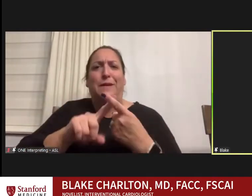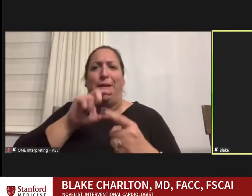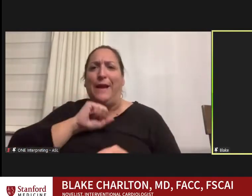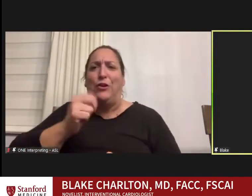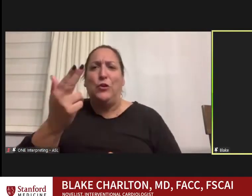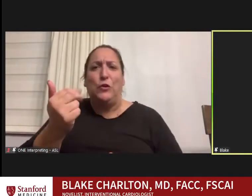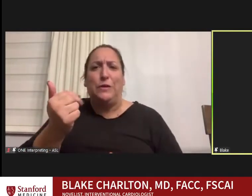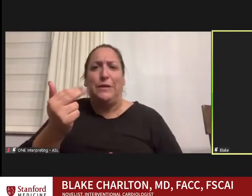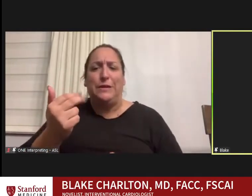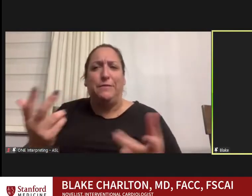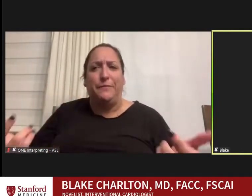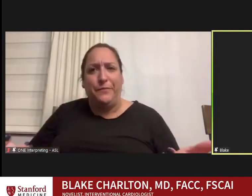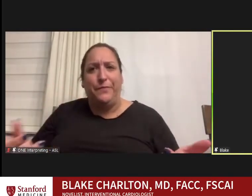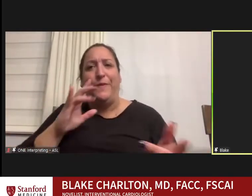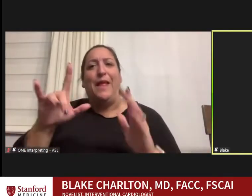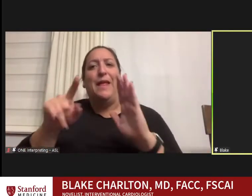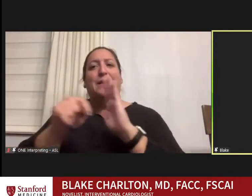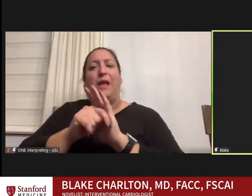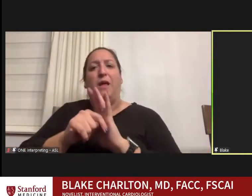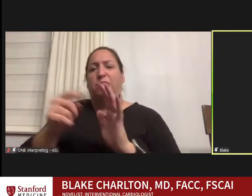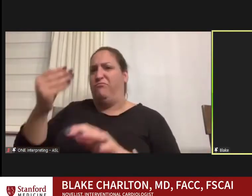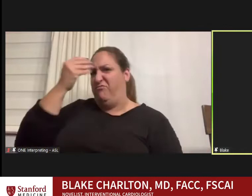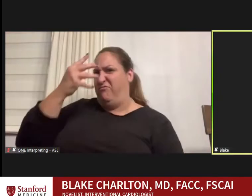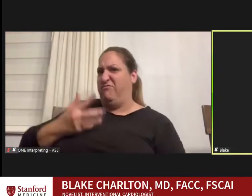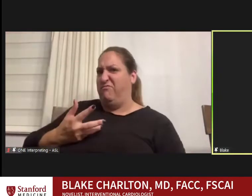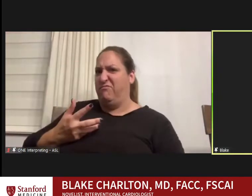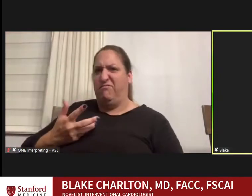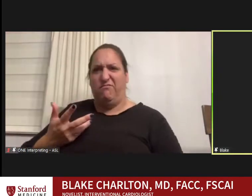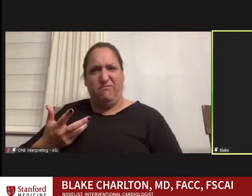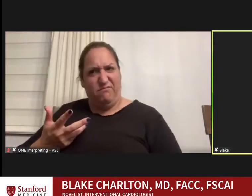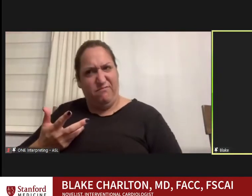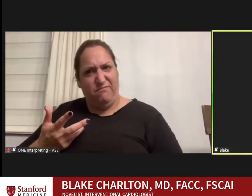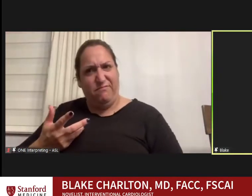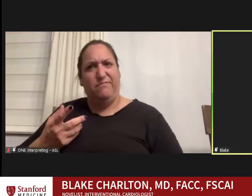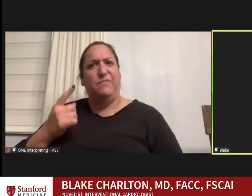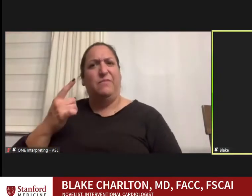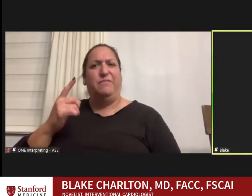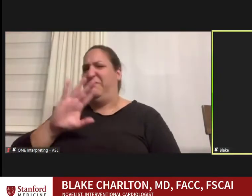At that time I was told in no uncertain terms that I should not consider going to college critical